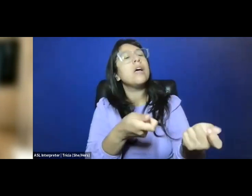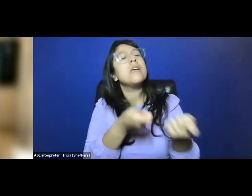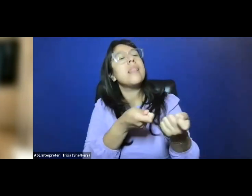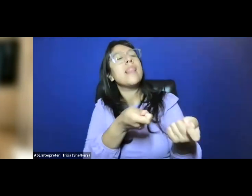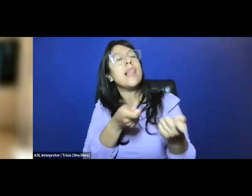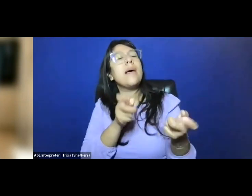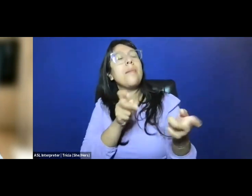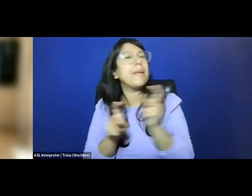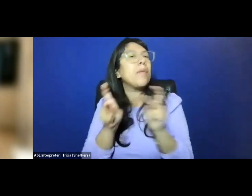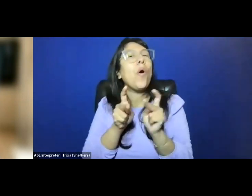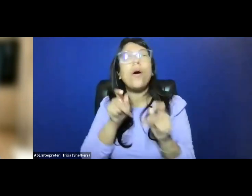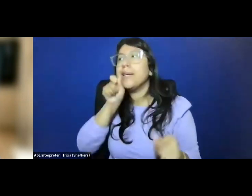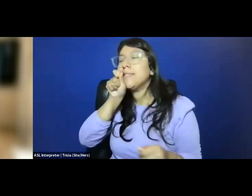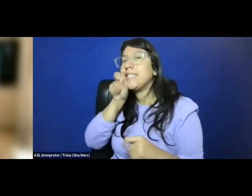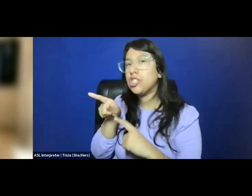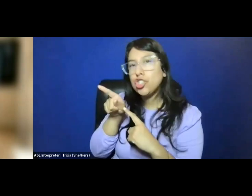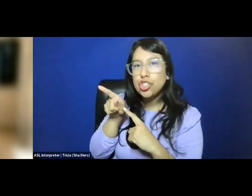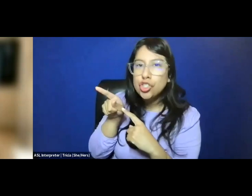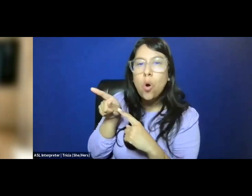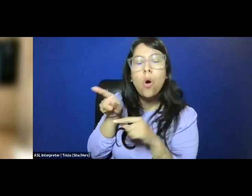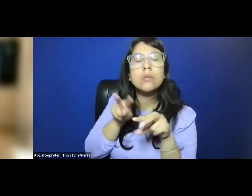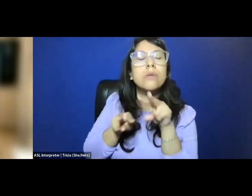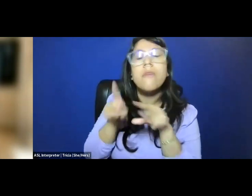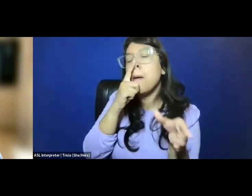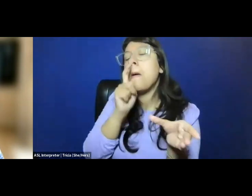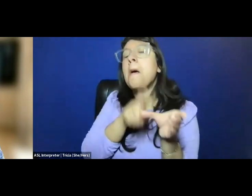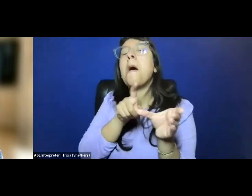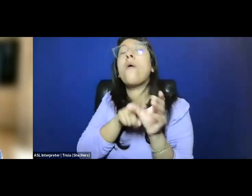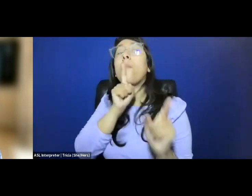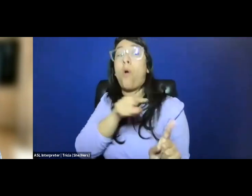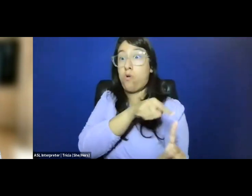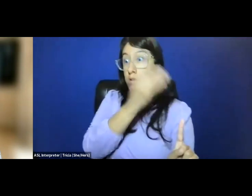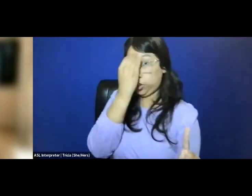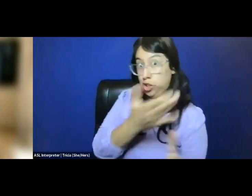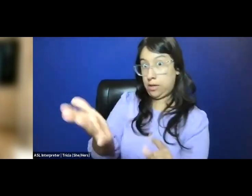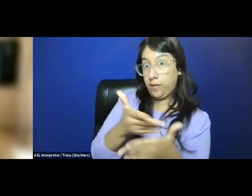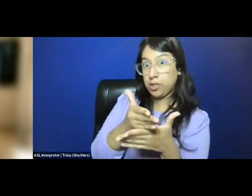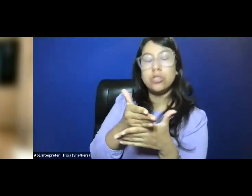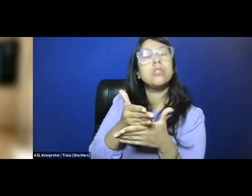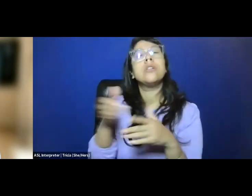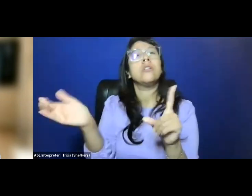to basically snitch on, or survey and report those who share the information,